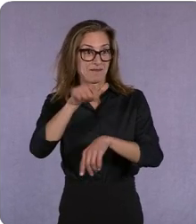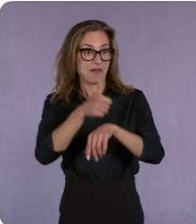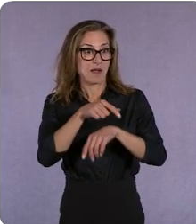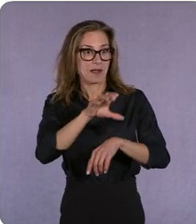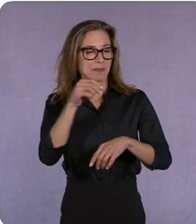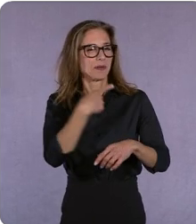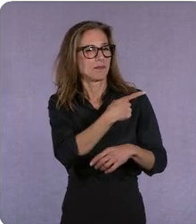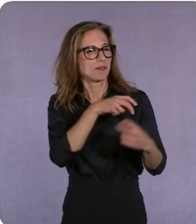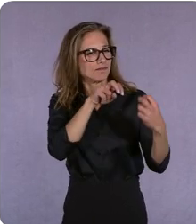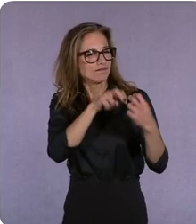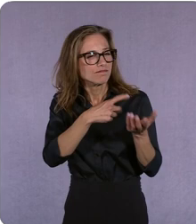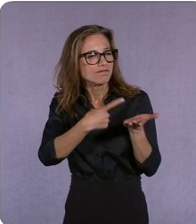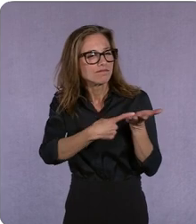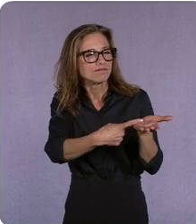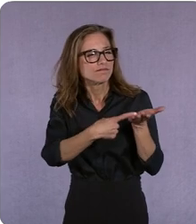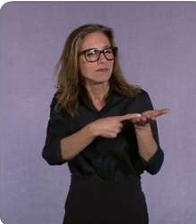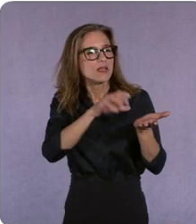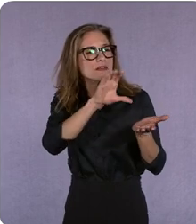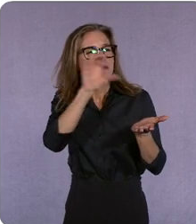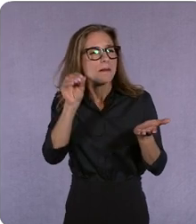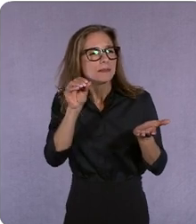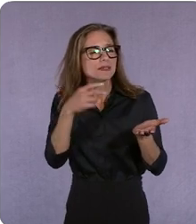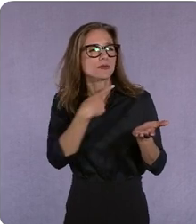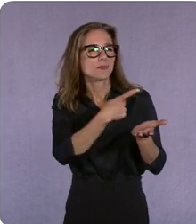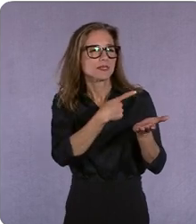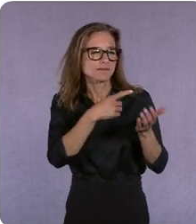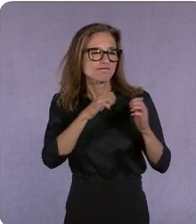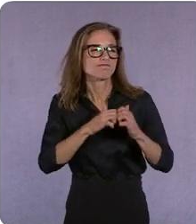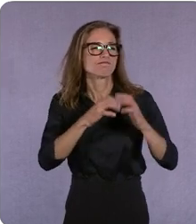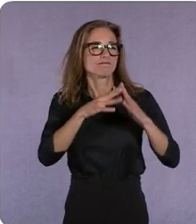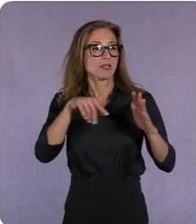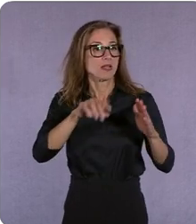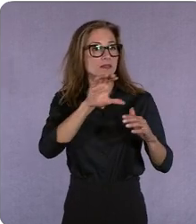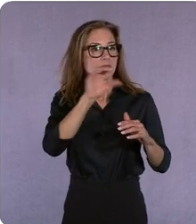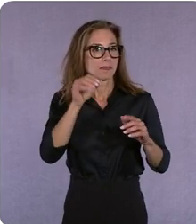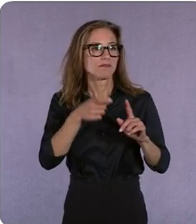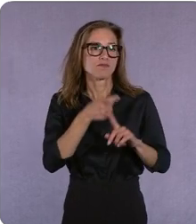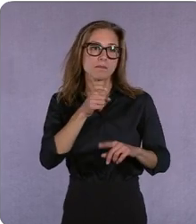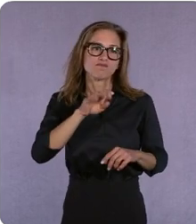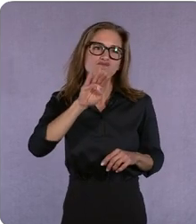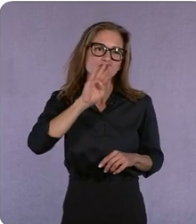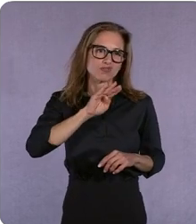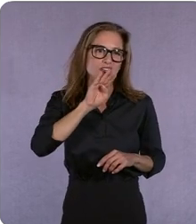build, it was born of frustration, and i think frustration at the status quo, and what we saw